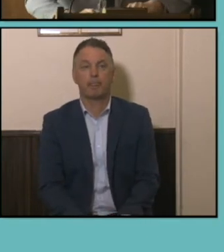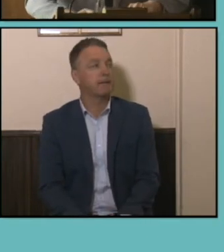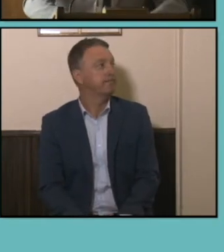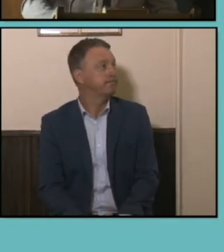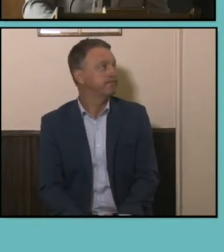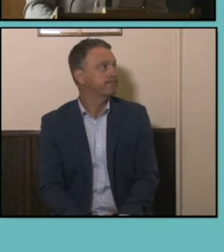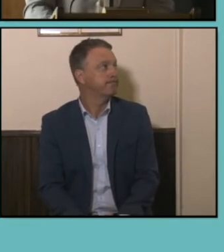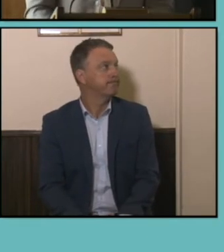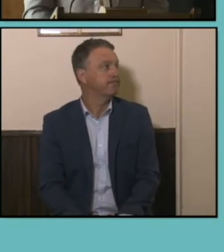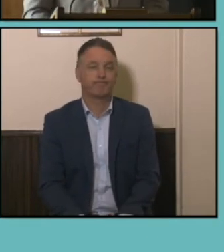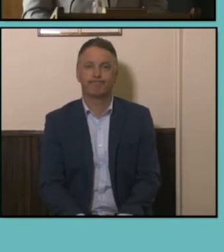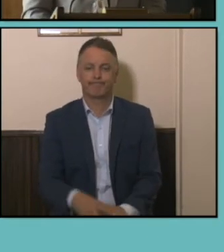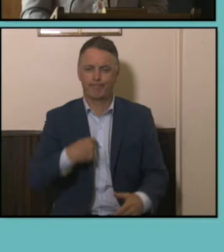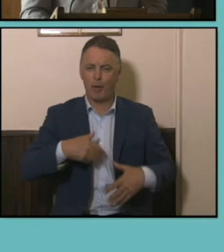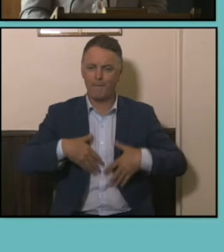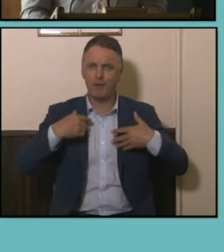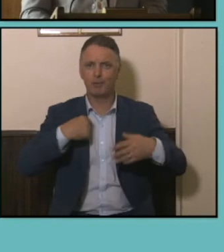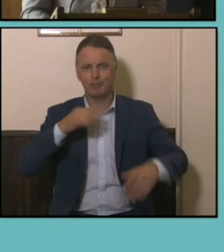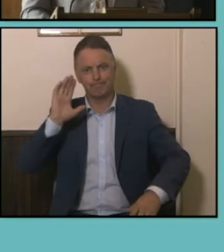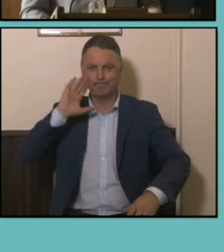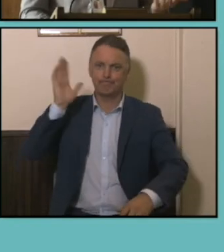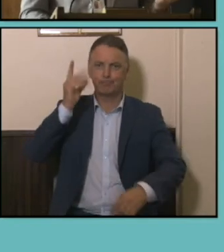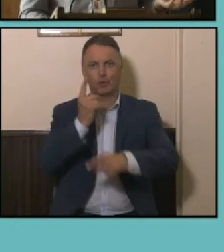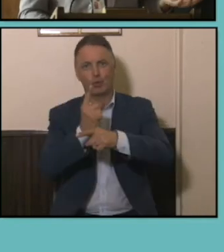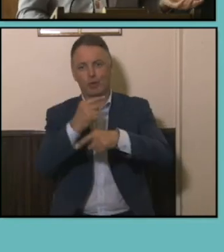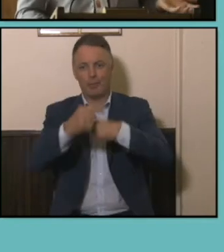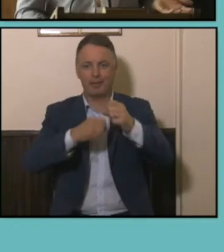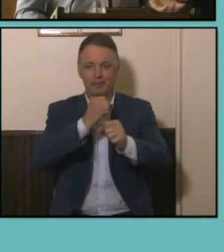seminar on gender in the labour market, but it's really important and it's one